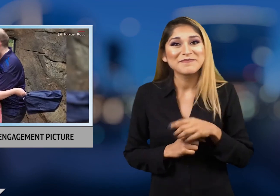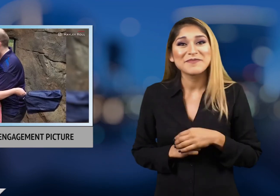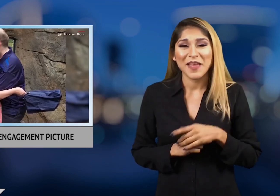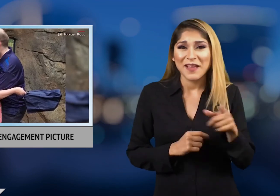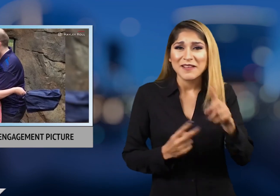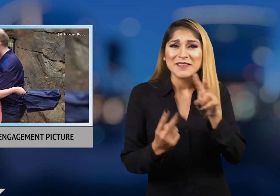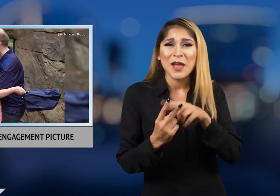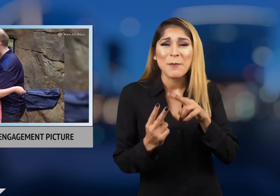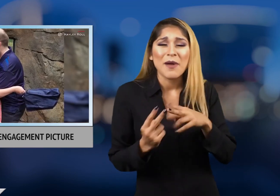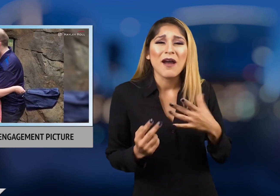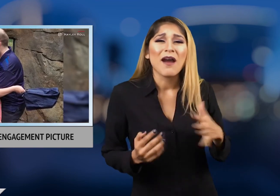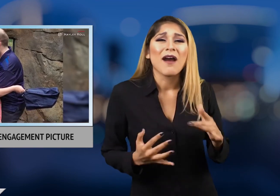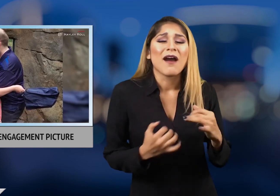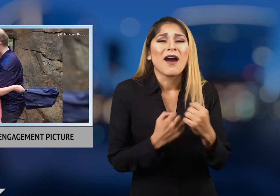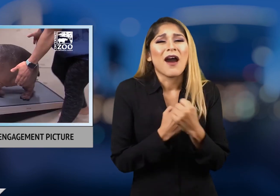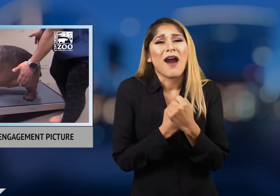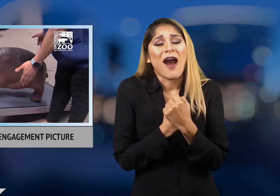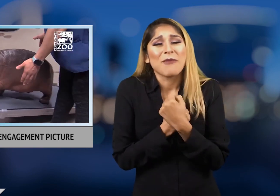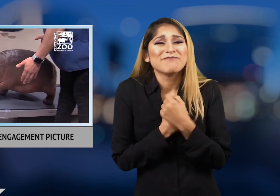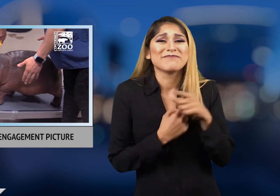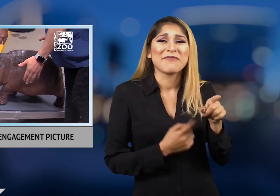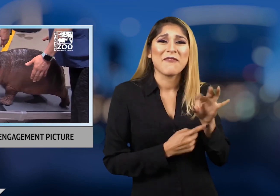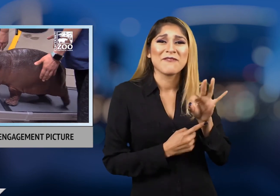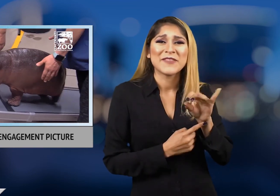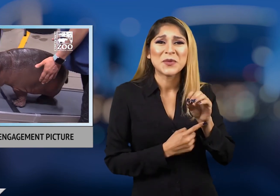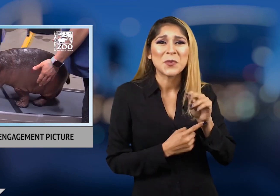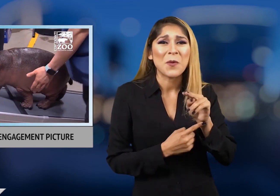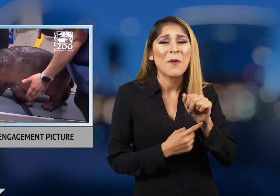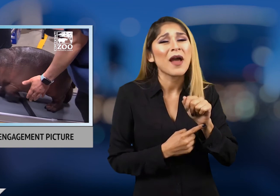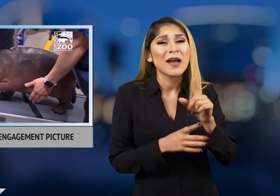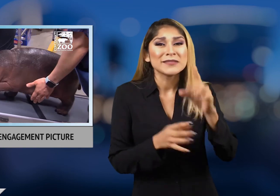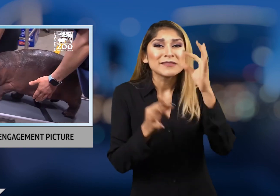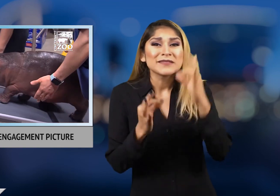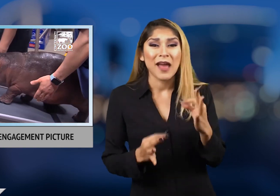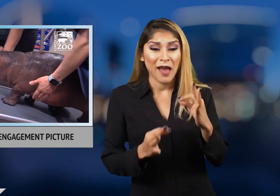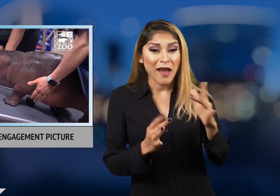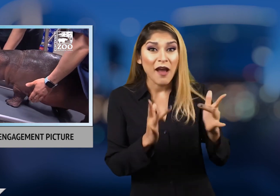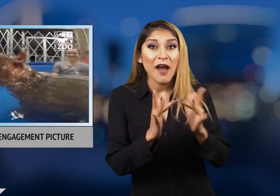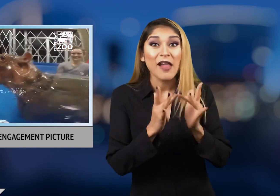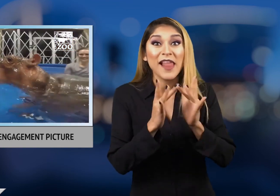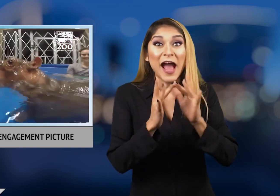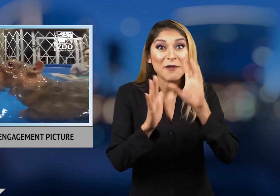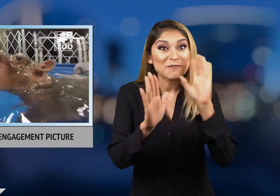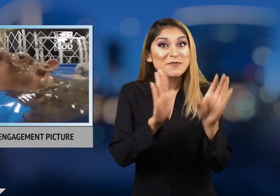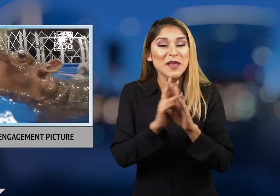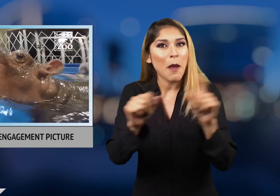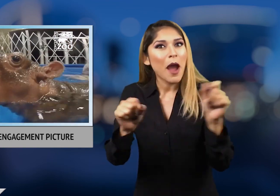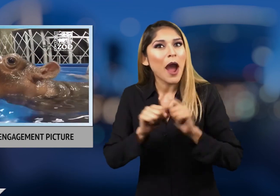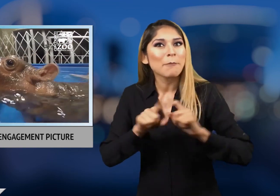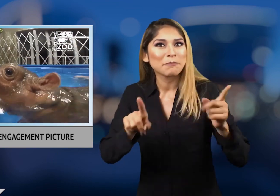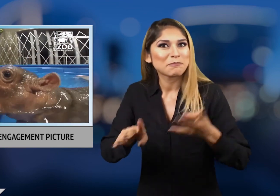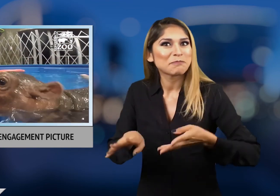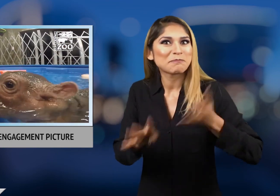The couple says they are huge fans of Fiona so they posted the pictures online.